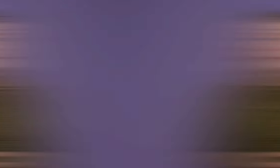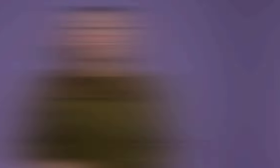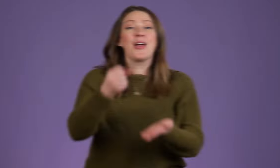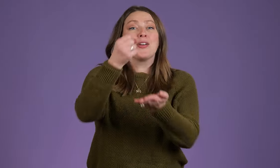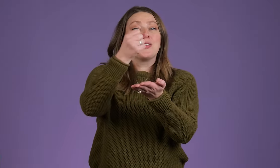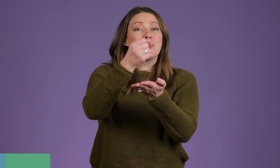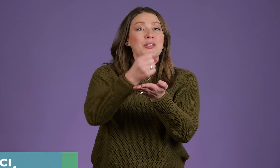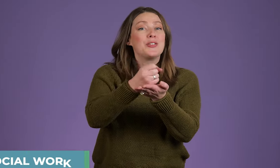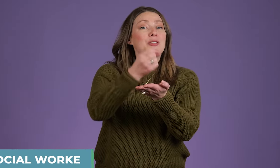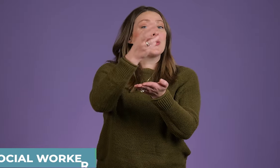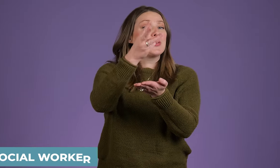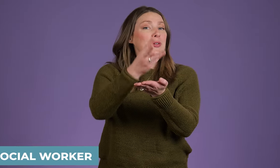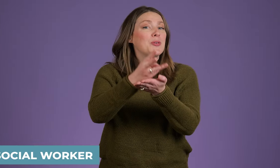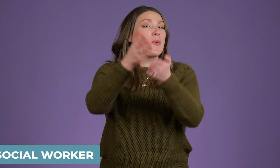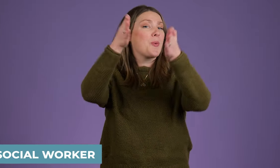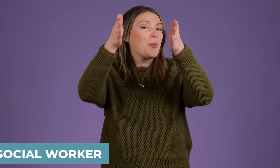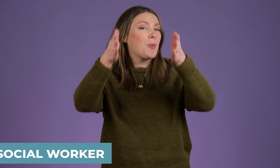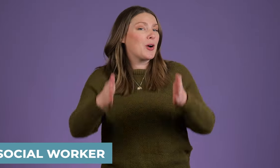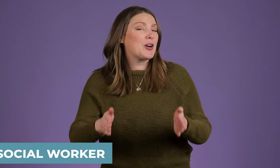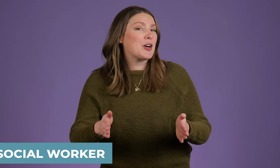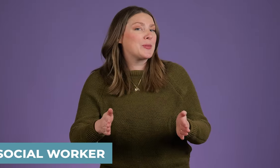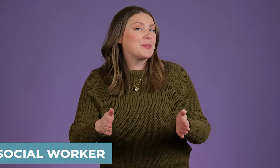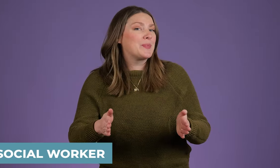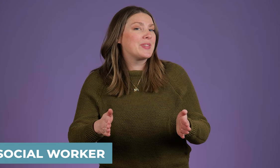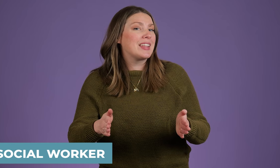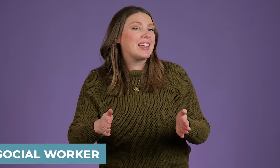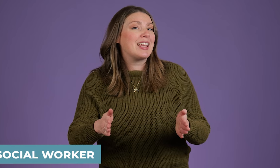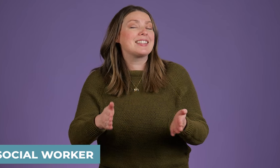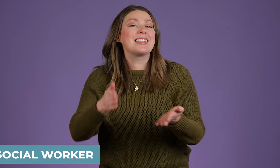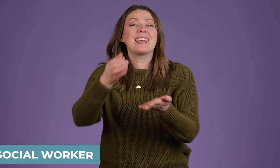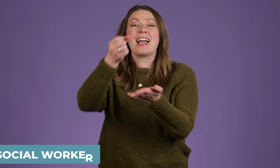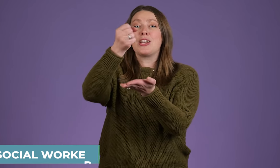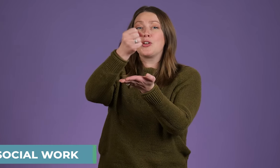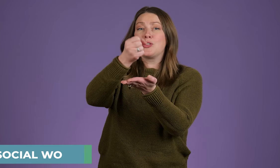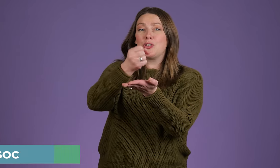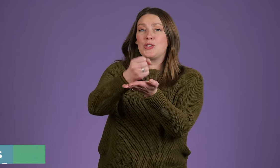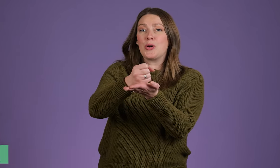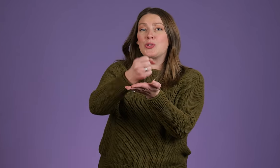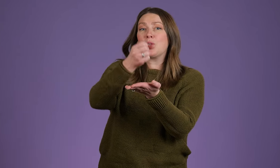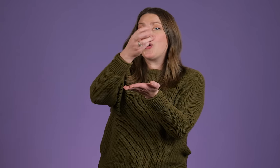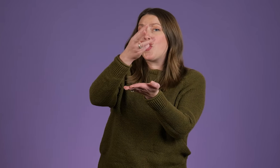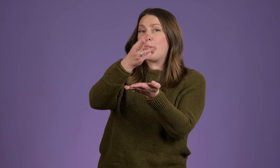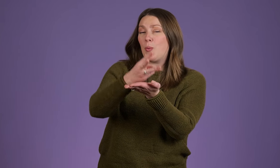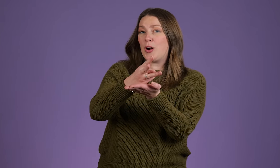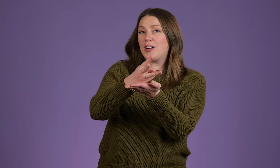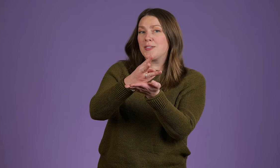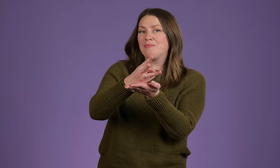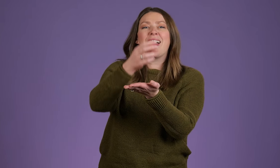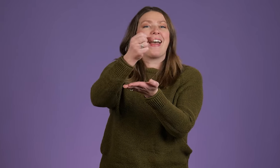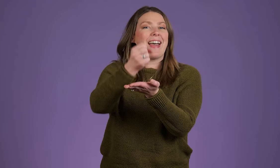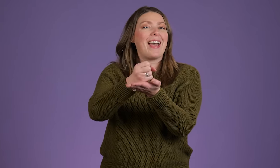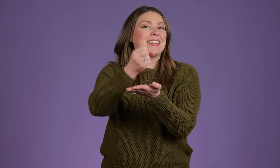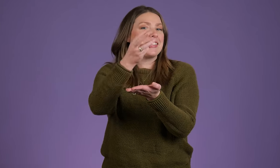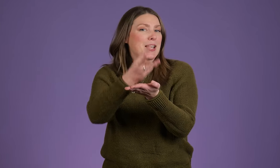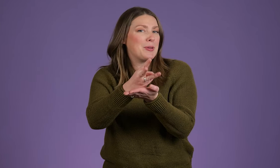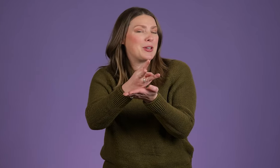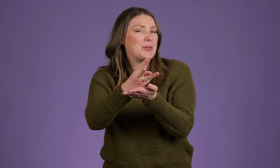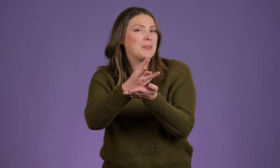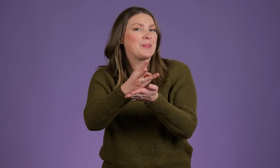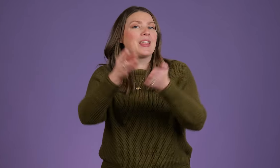A social worker. It's the sign social work S.W.